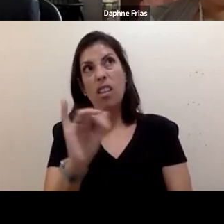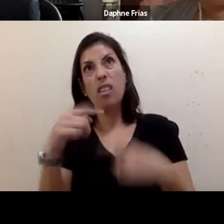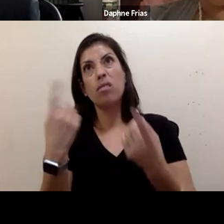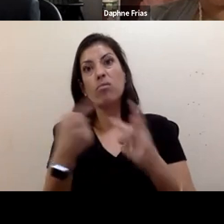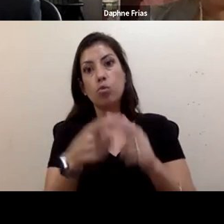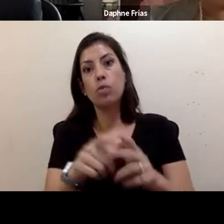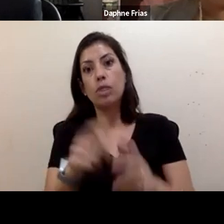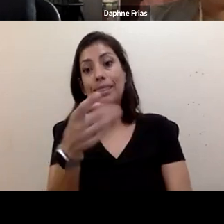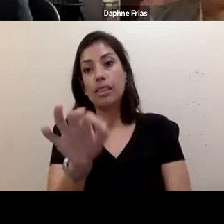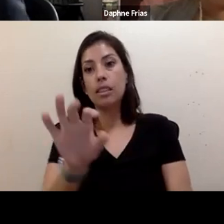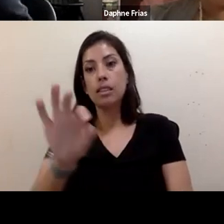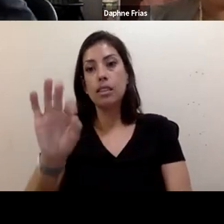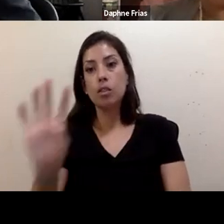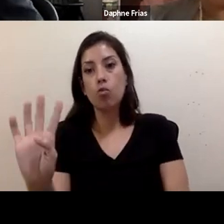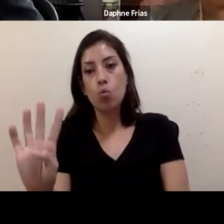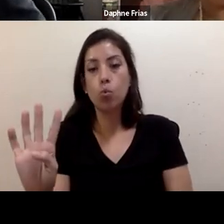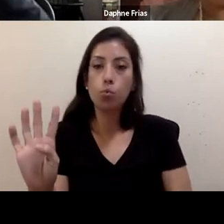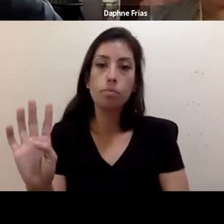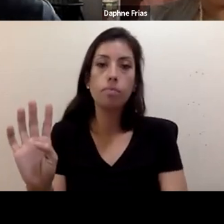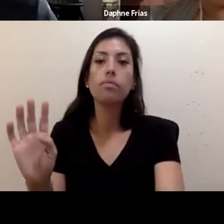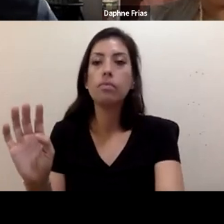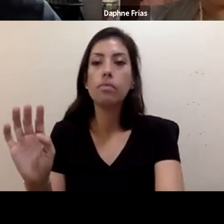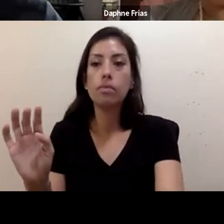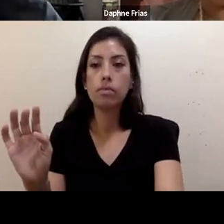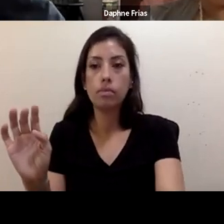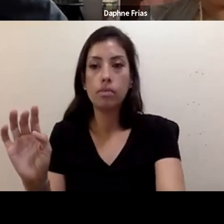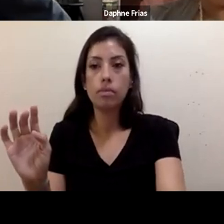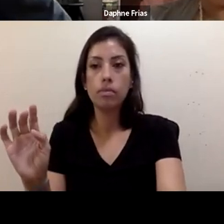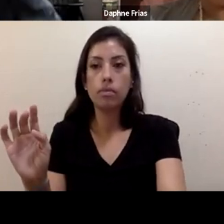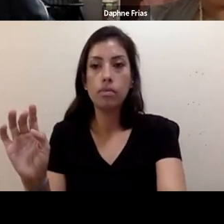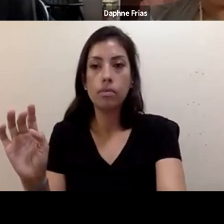And that where we didn't have any chance to speak,